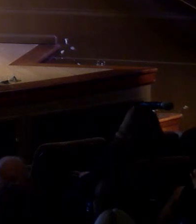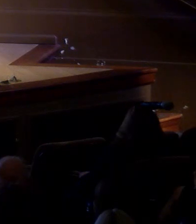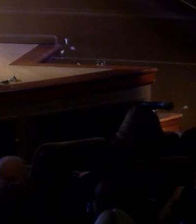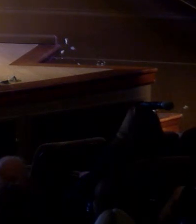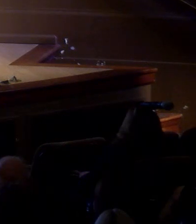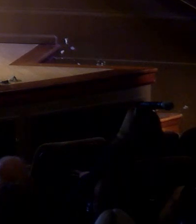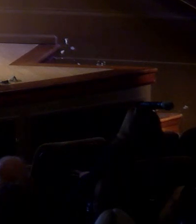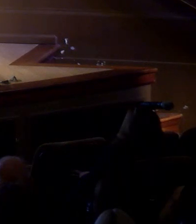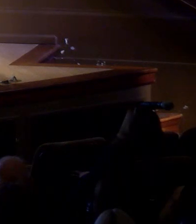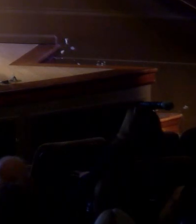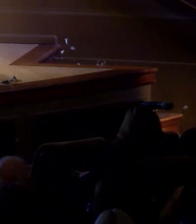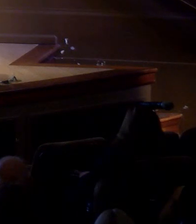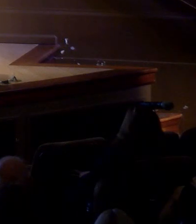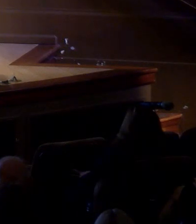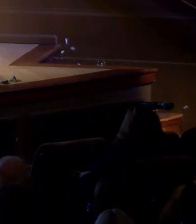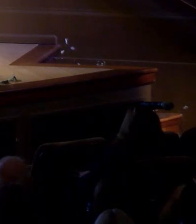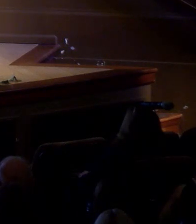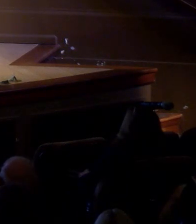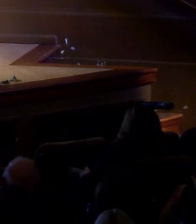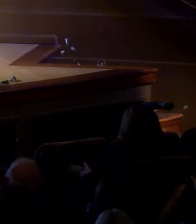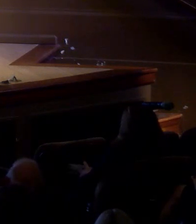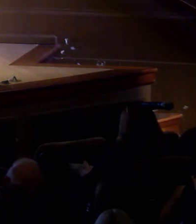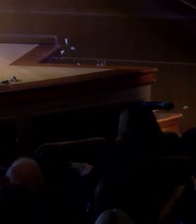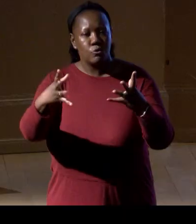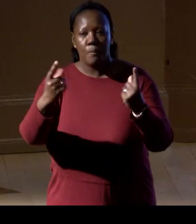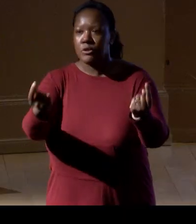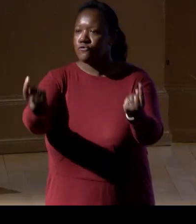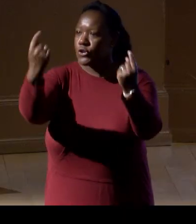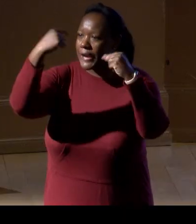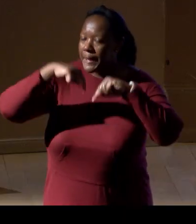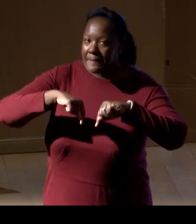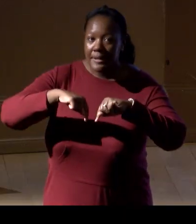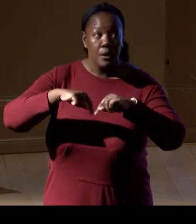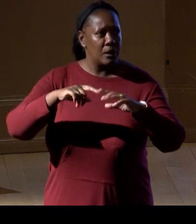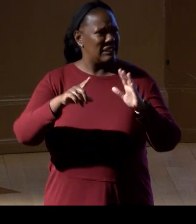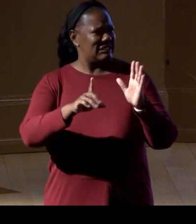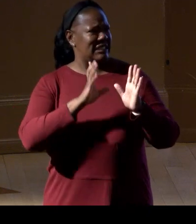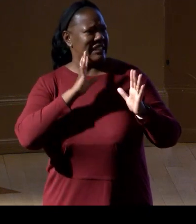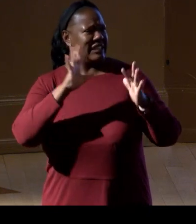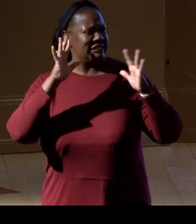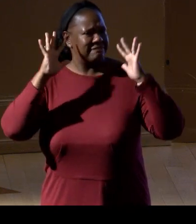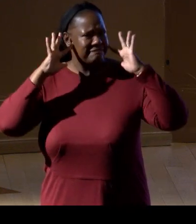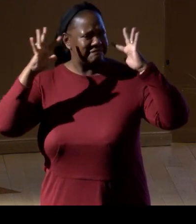Thank you so much, everybody, for coming. (microphone feedback screeching) Oops. What am I doing?